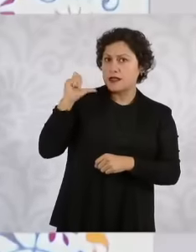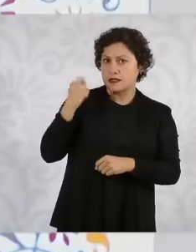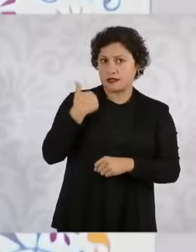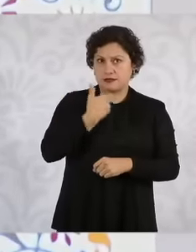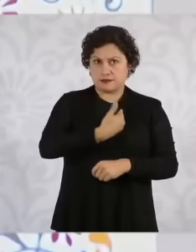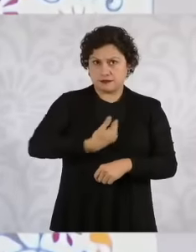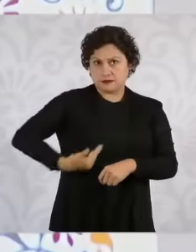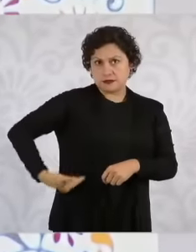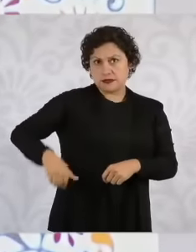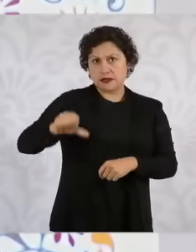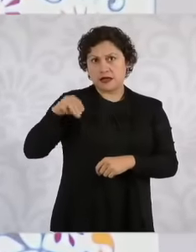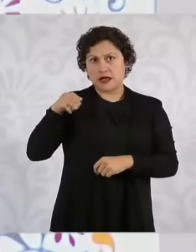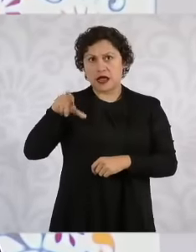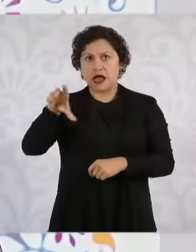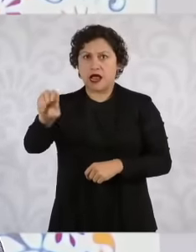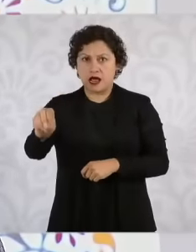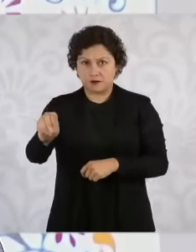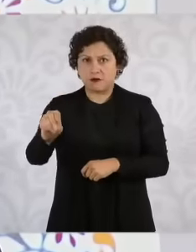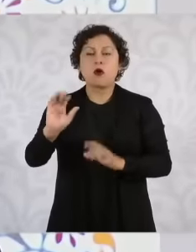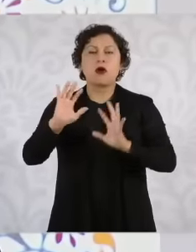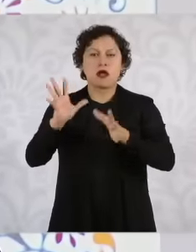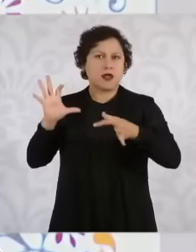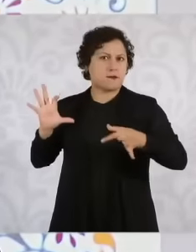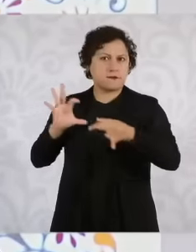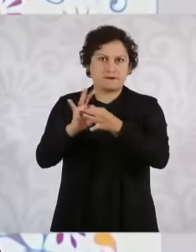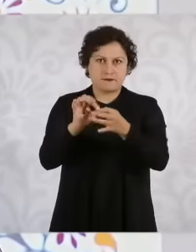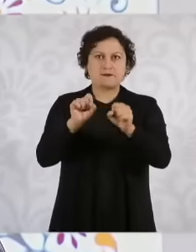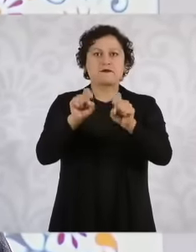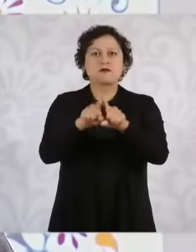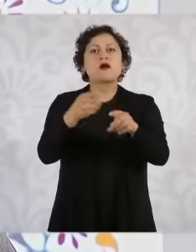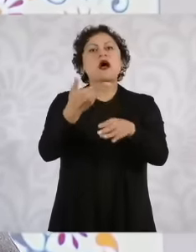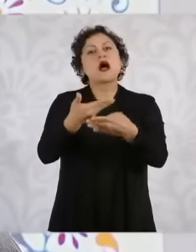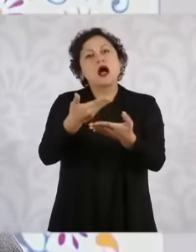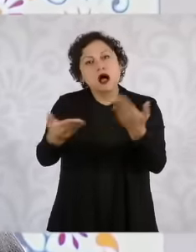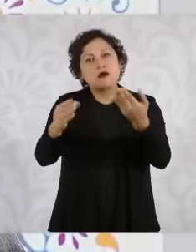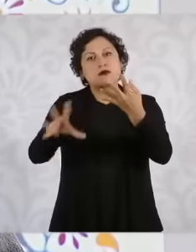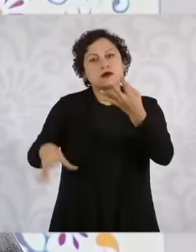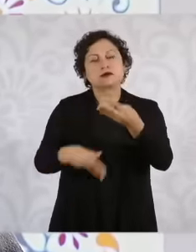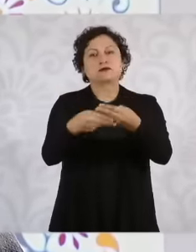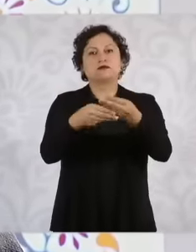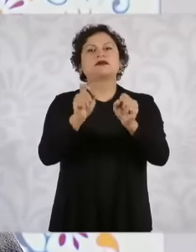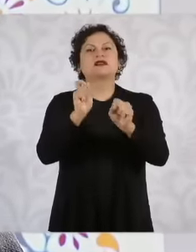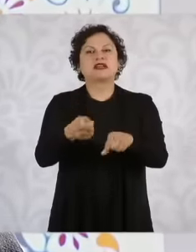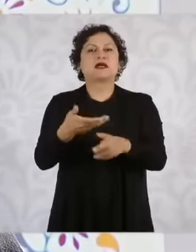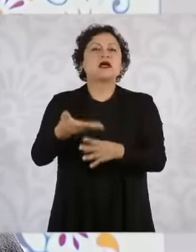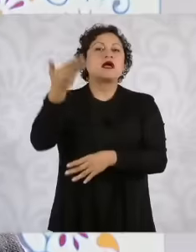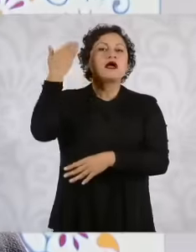Manuel López Obrador had been doing in Mexico City, we did a program called barrio